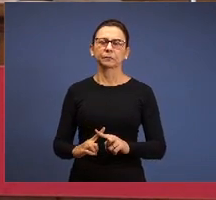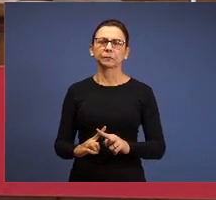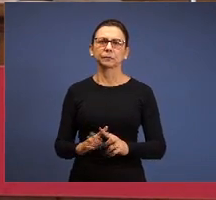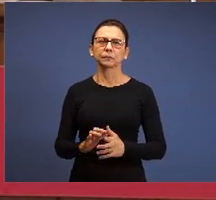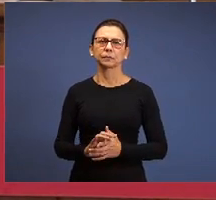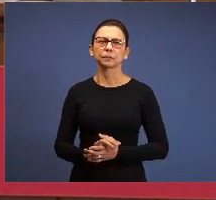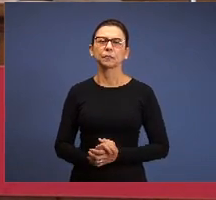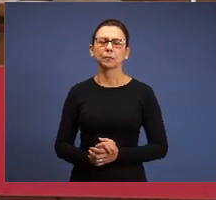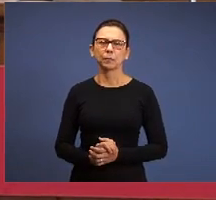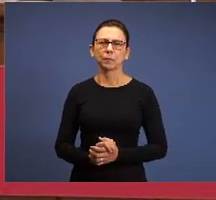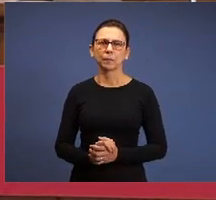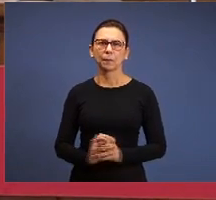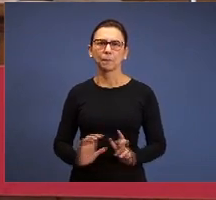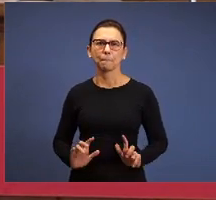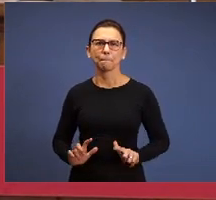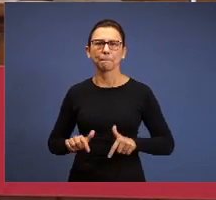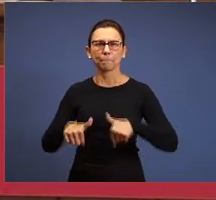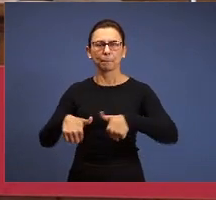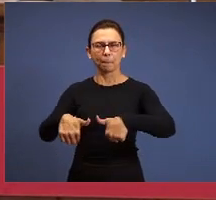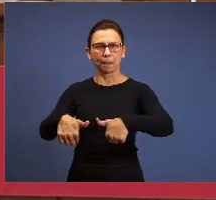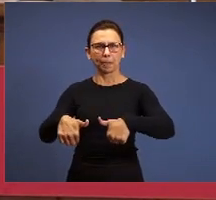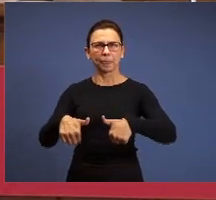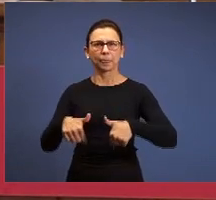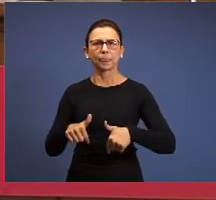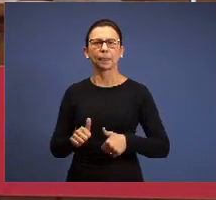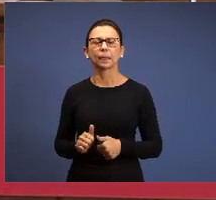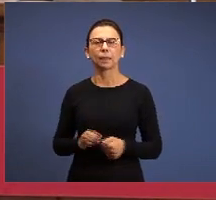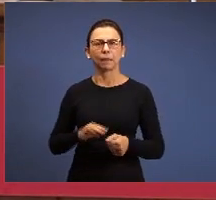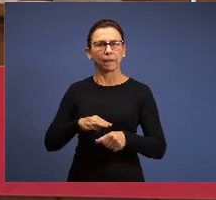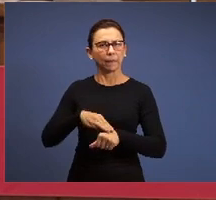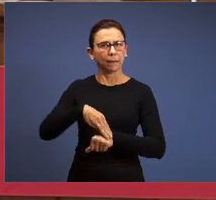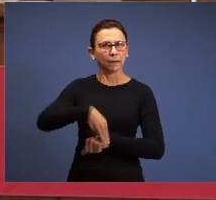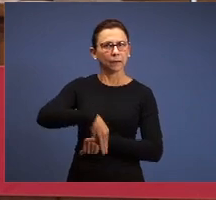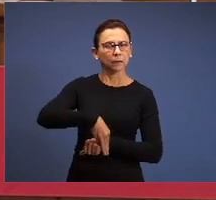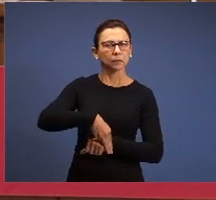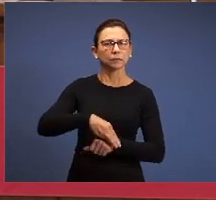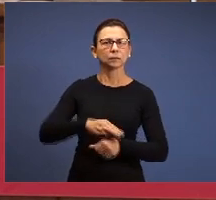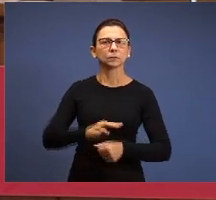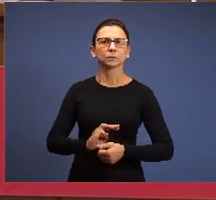His action, so that His ministry does